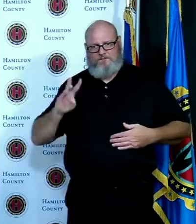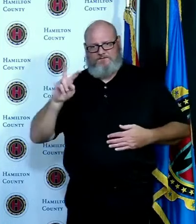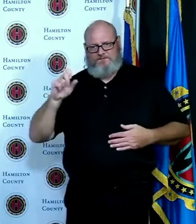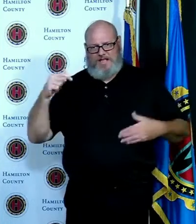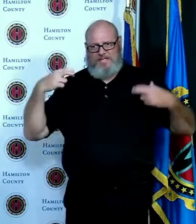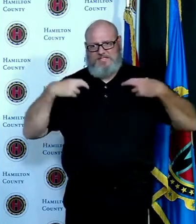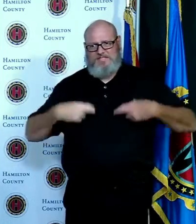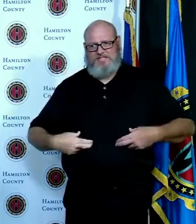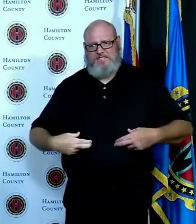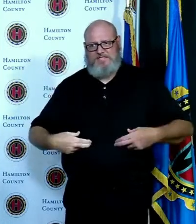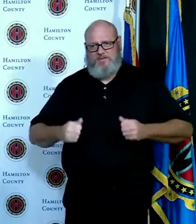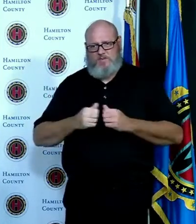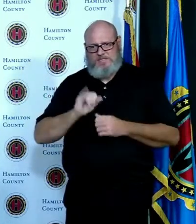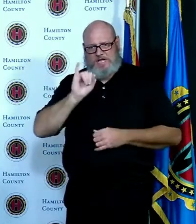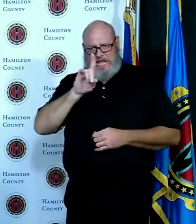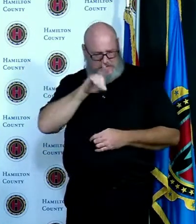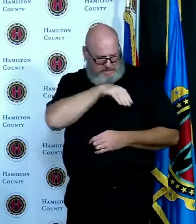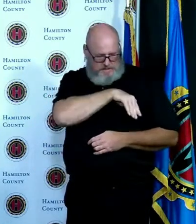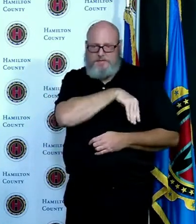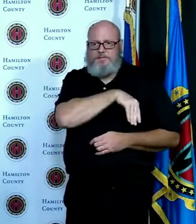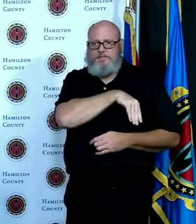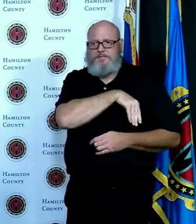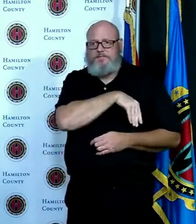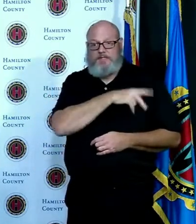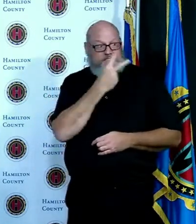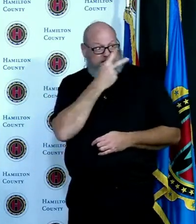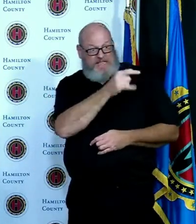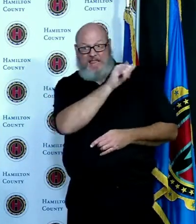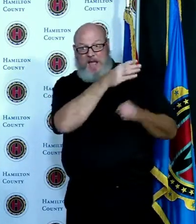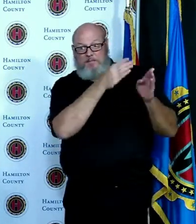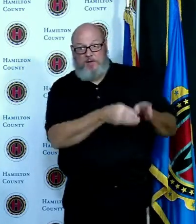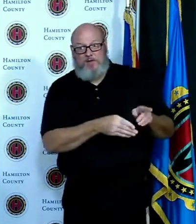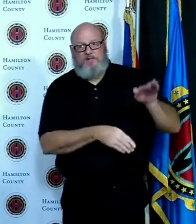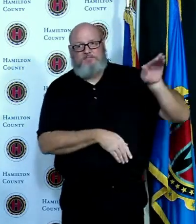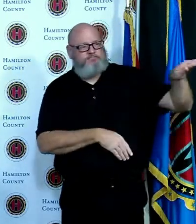someone would come across a problem like that that's what they need to do they need to report it